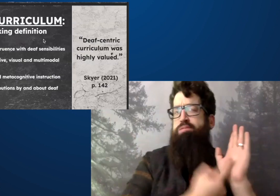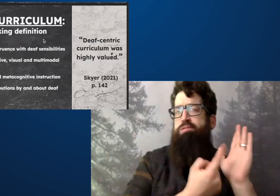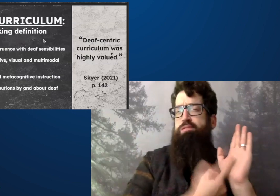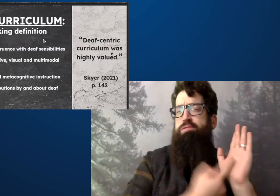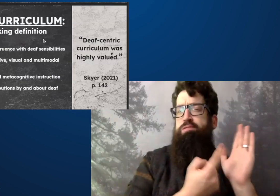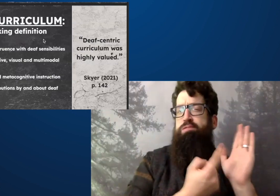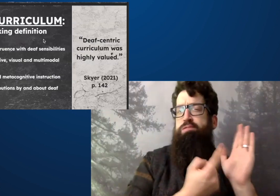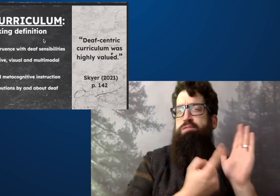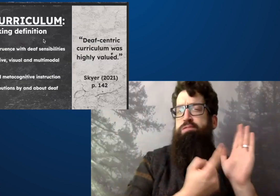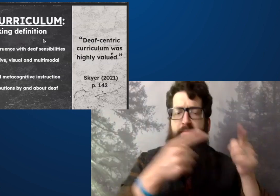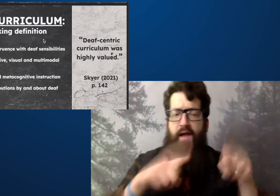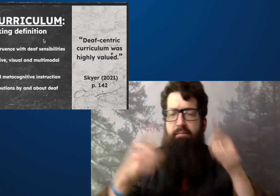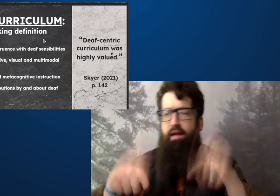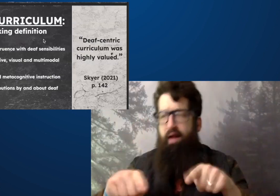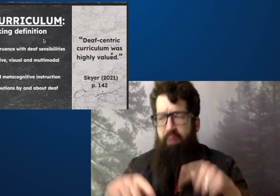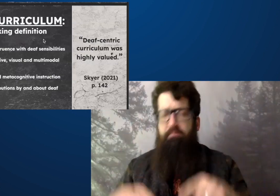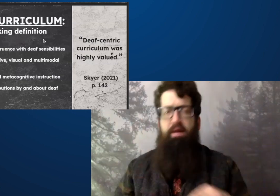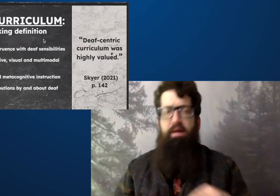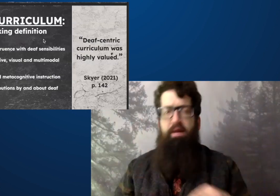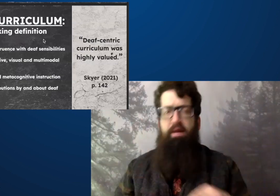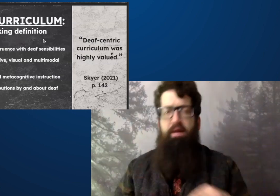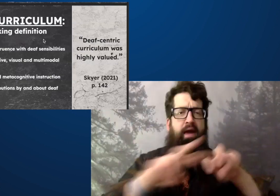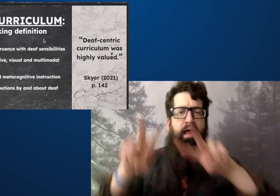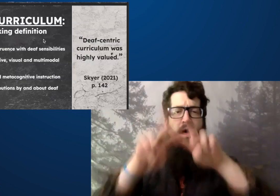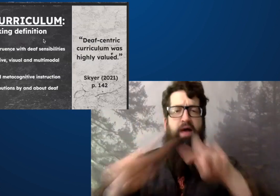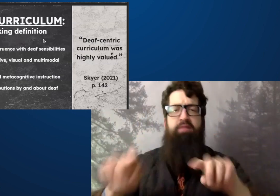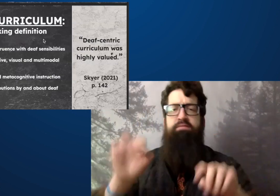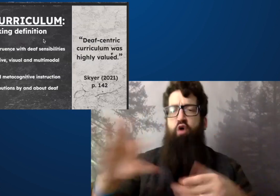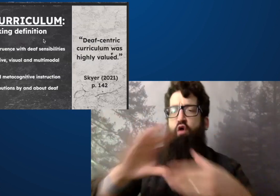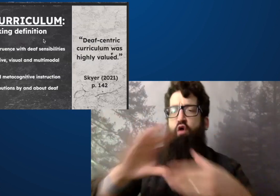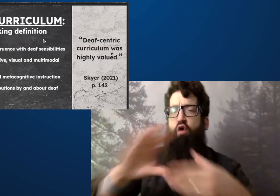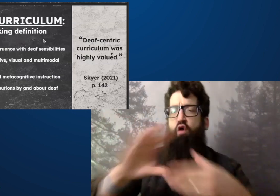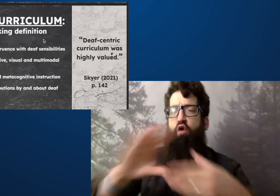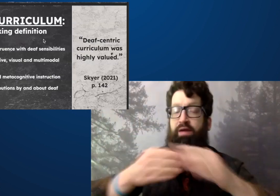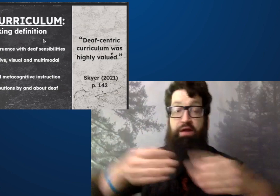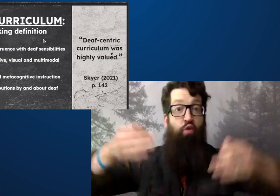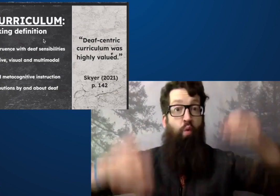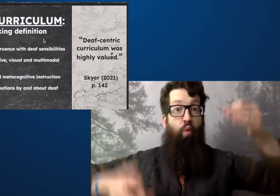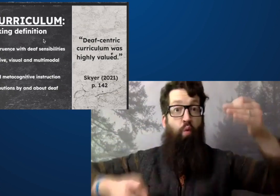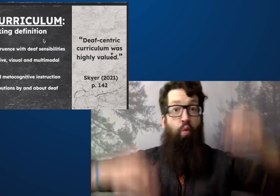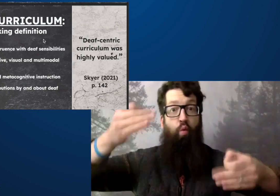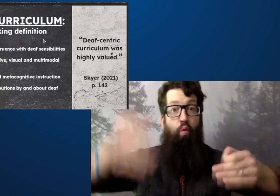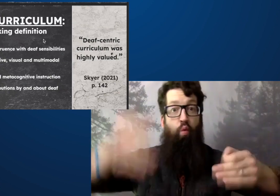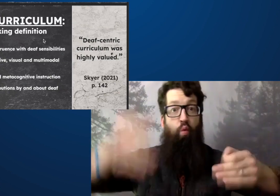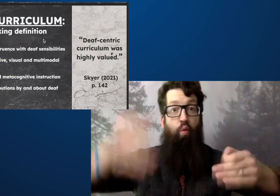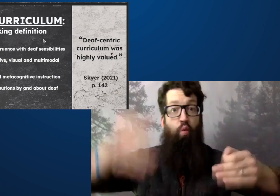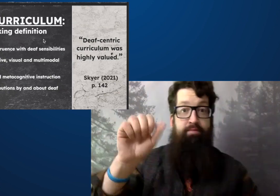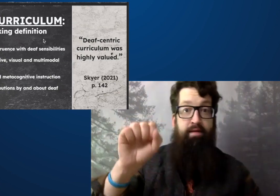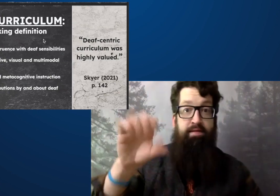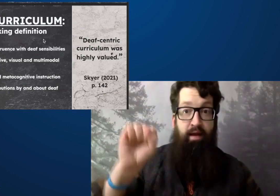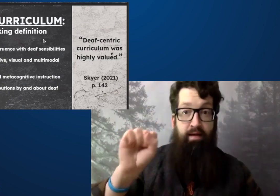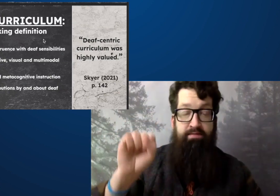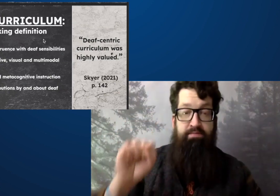against the death in workplaces and looking and analyzing different things